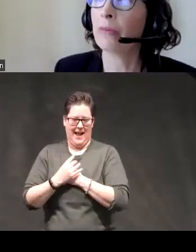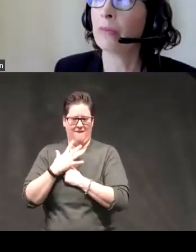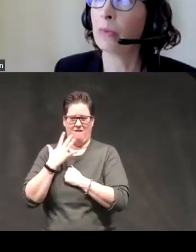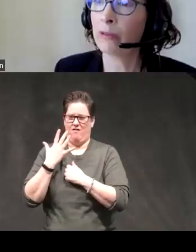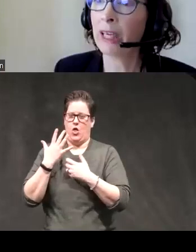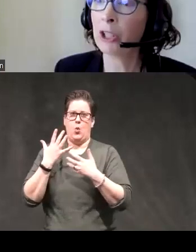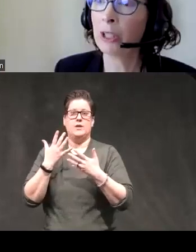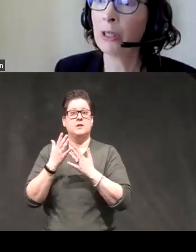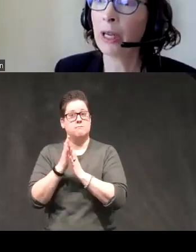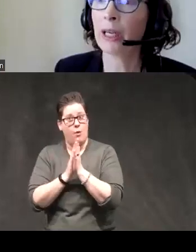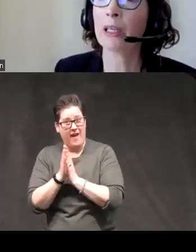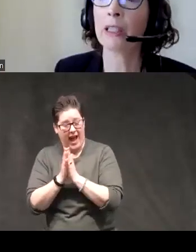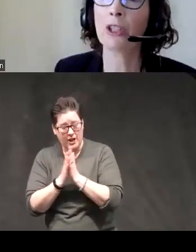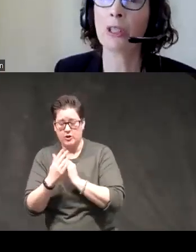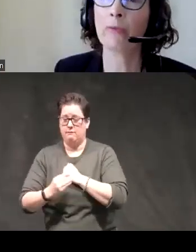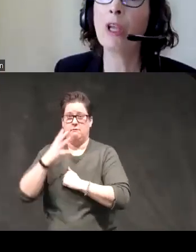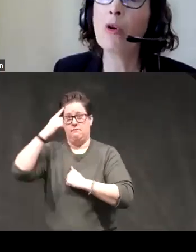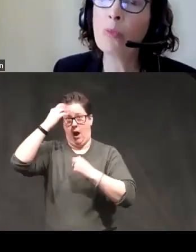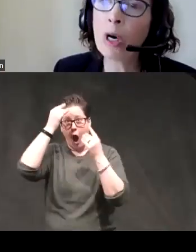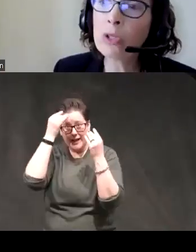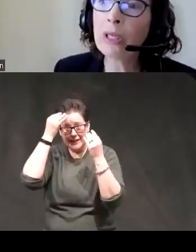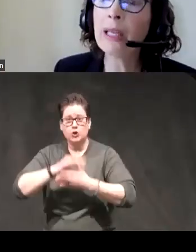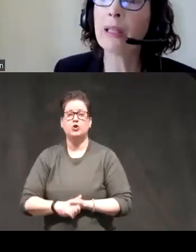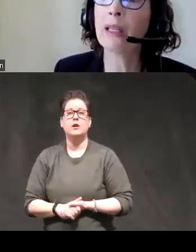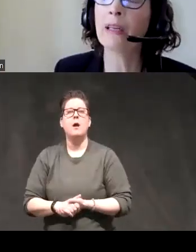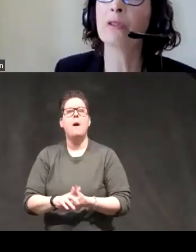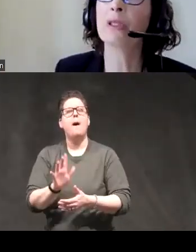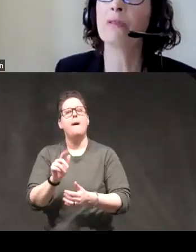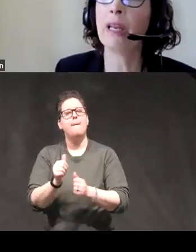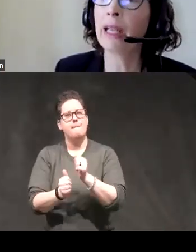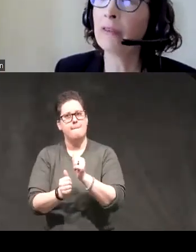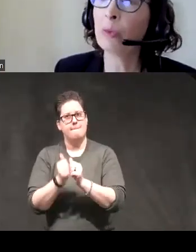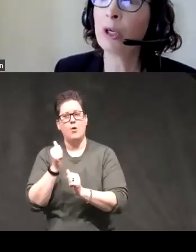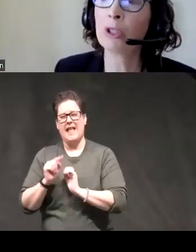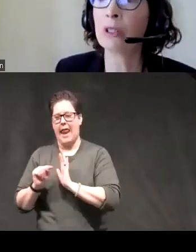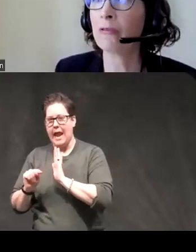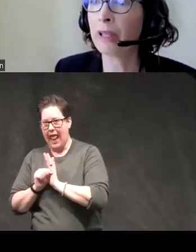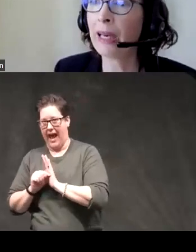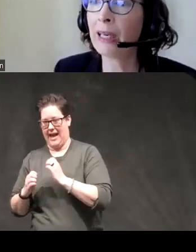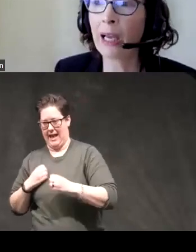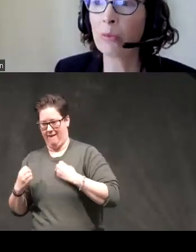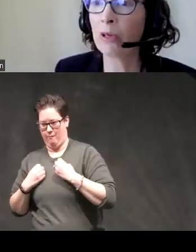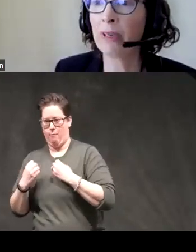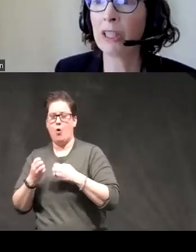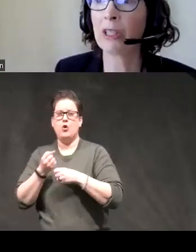um motivation and cognition mostly the influence of negative emotions on flattening out motivation